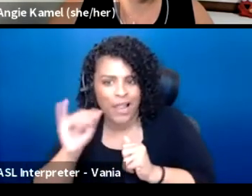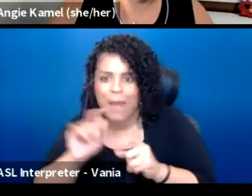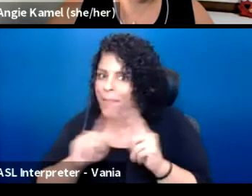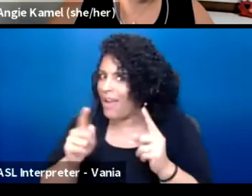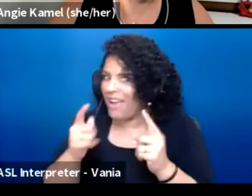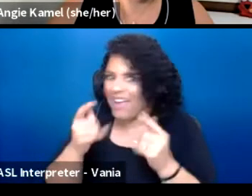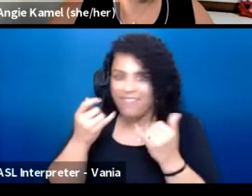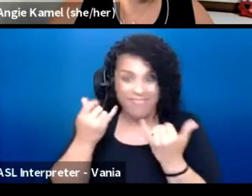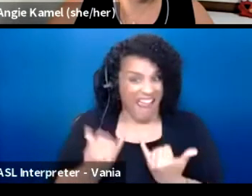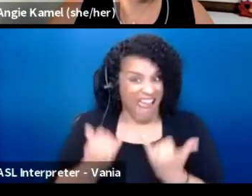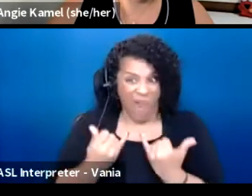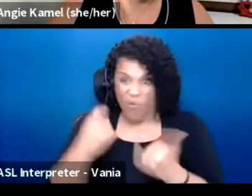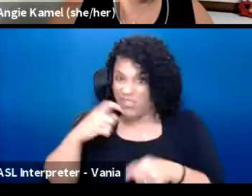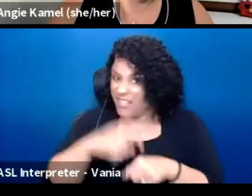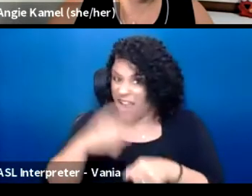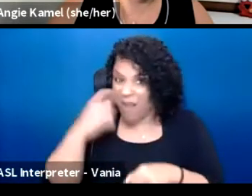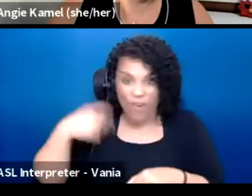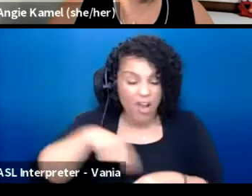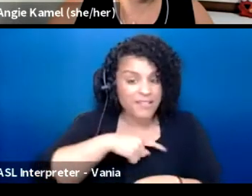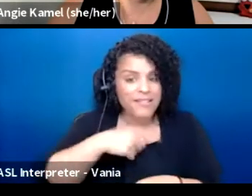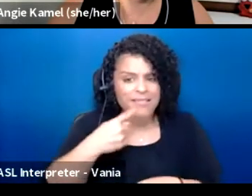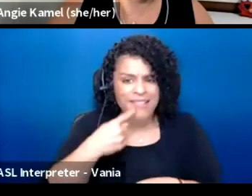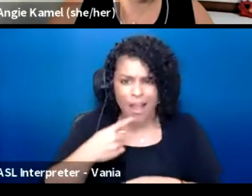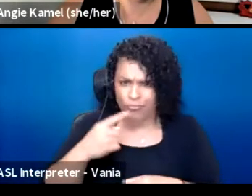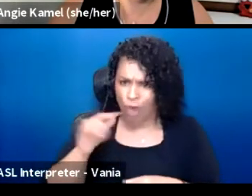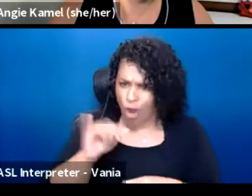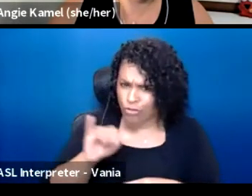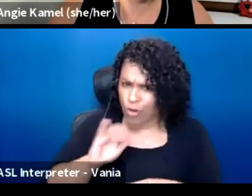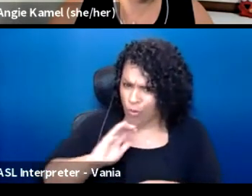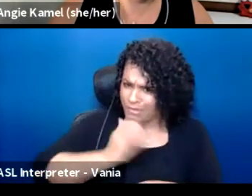you know what, this is also our work as artists